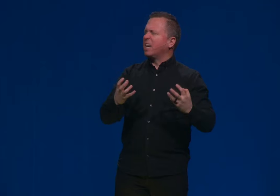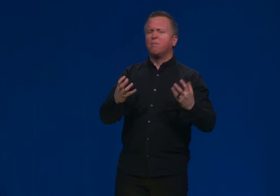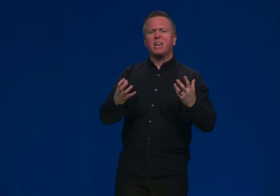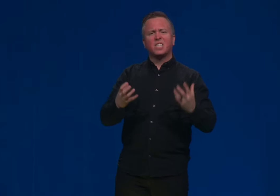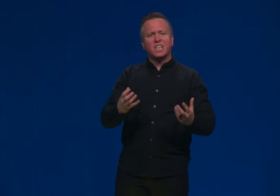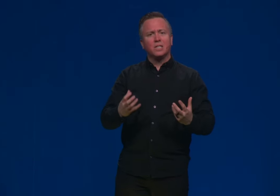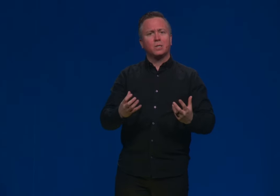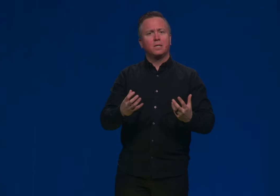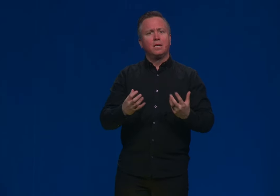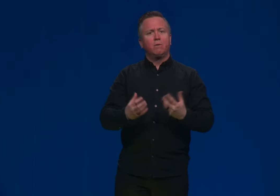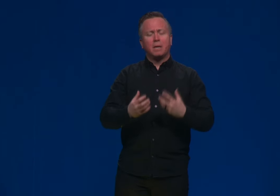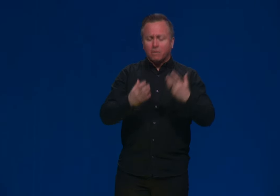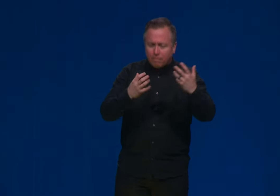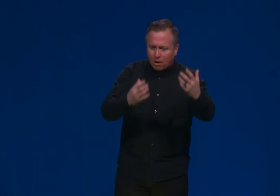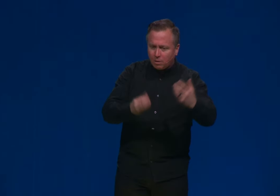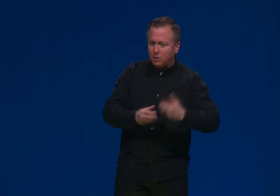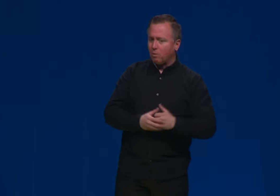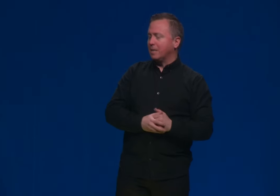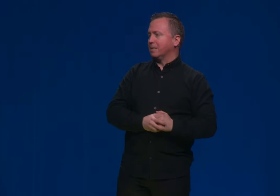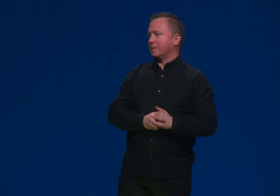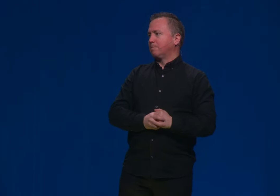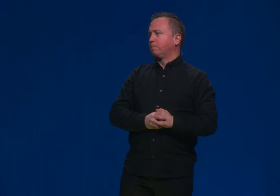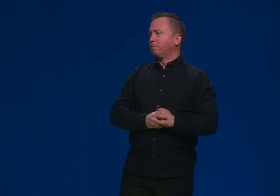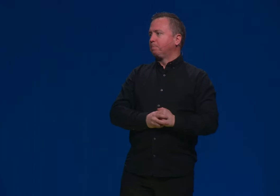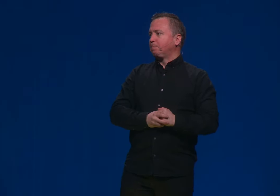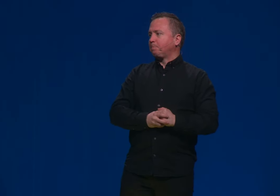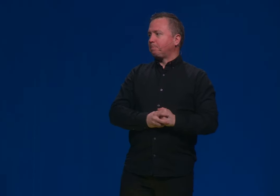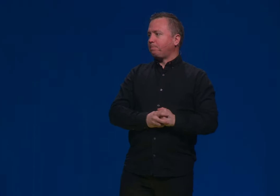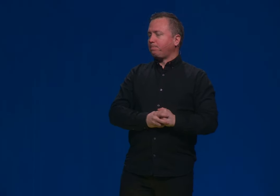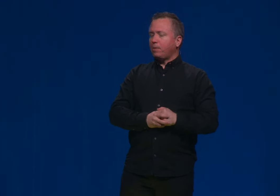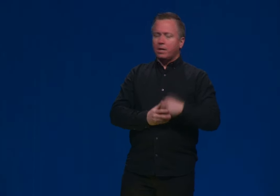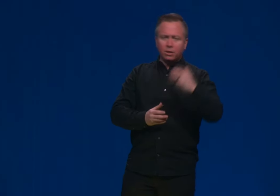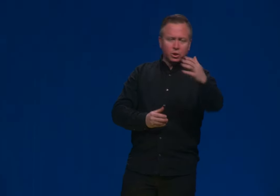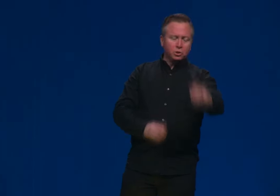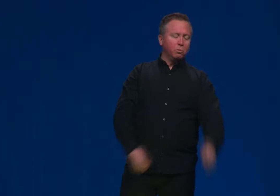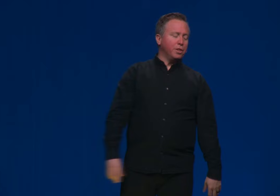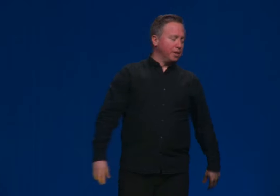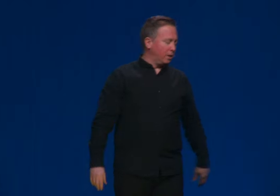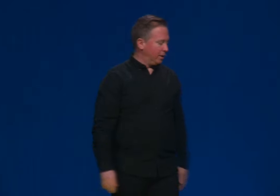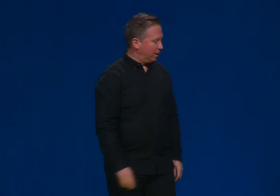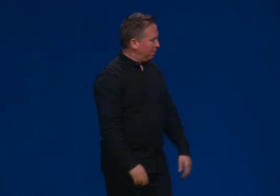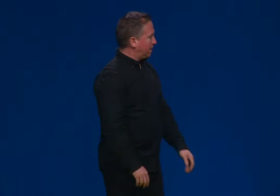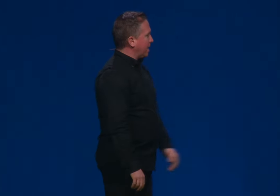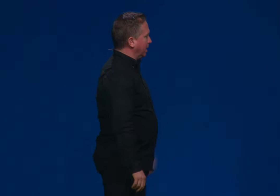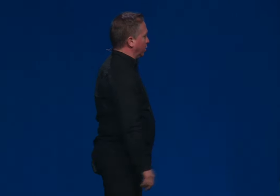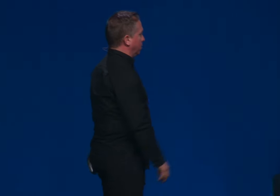began to make sense. We began to follow his ways. And I'll just show you one thing that's a little bit technical,